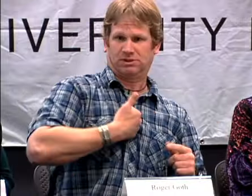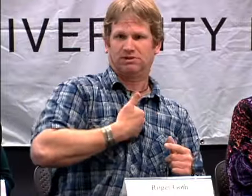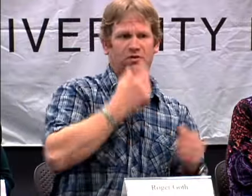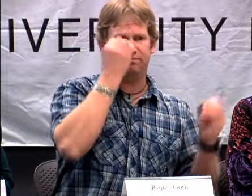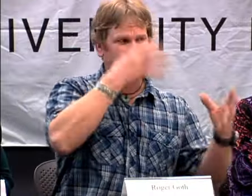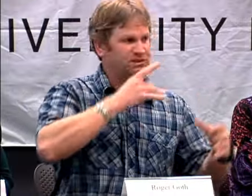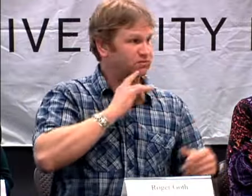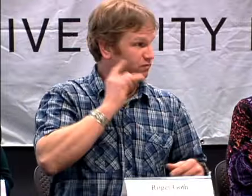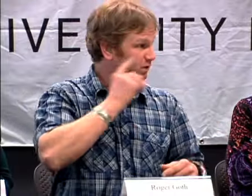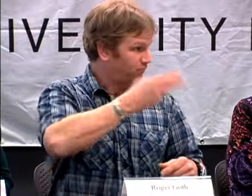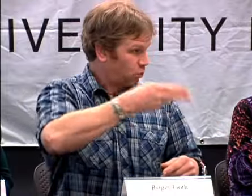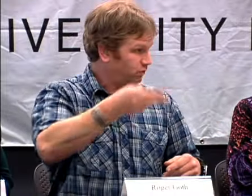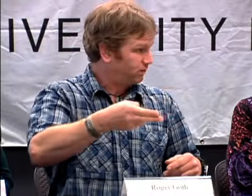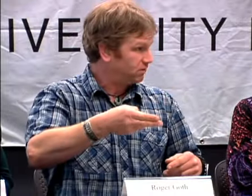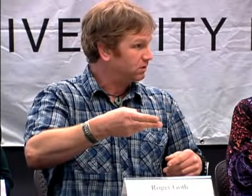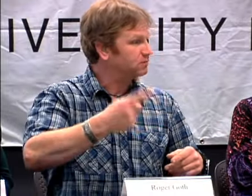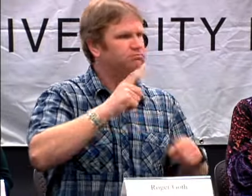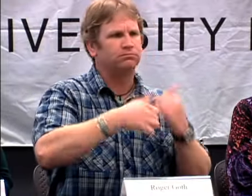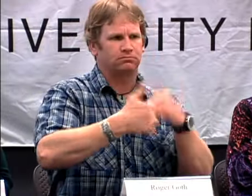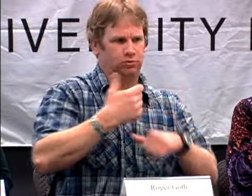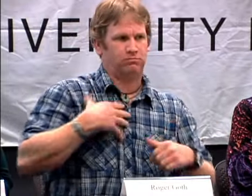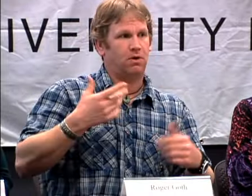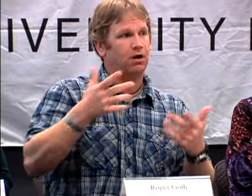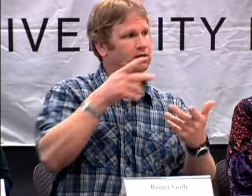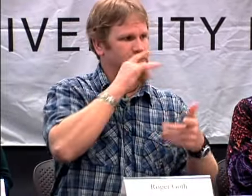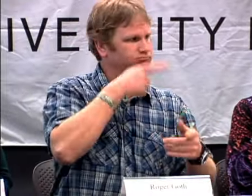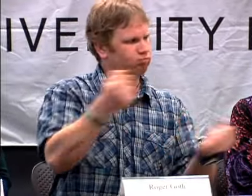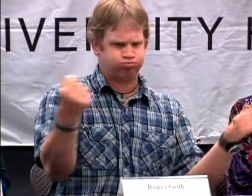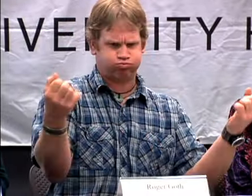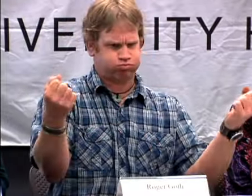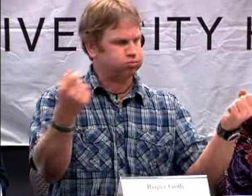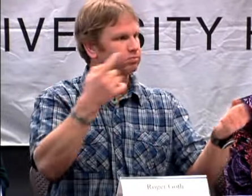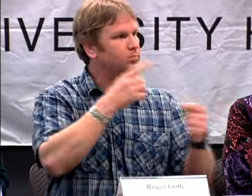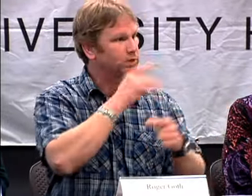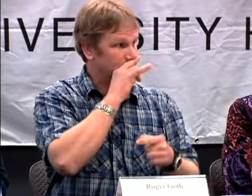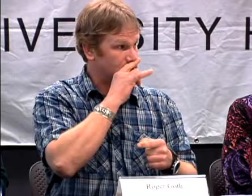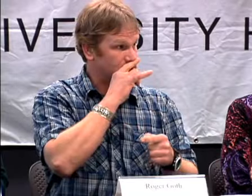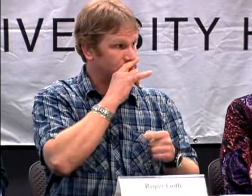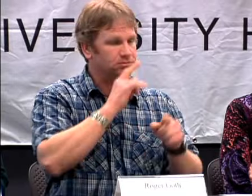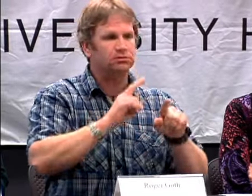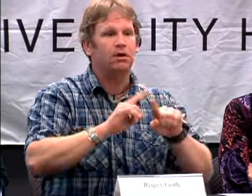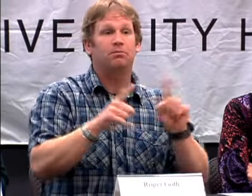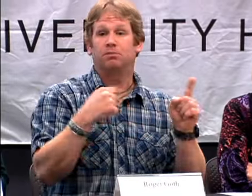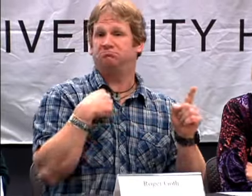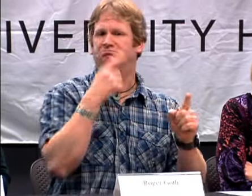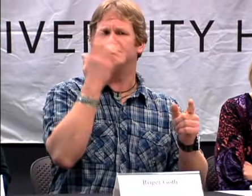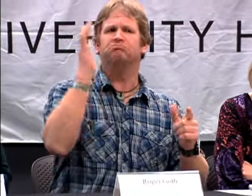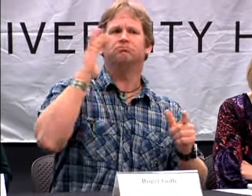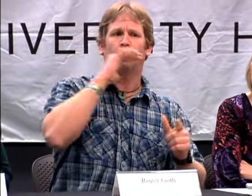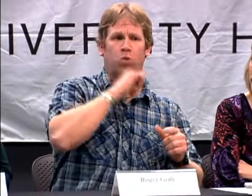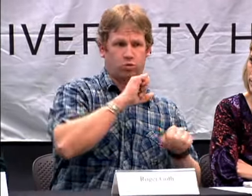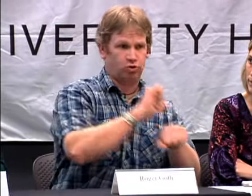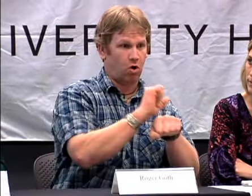IT WAS OPPRESSIVE FOR DEAF AND HARD OF HEARING STUDENTS. I REMEMBER